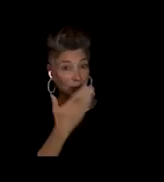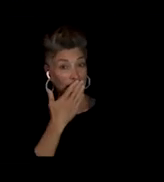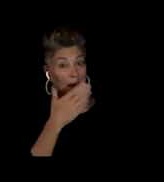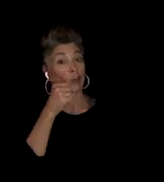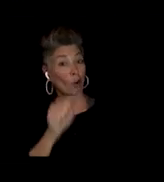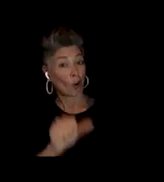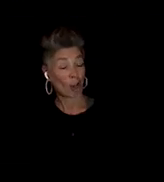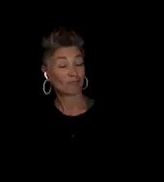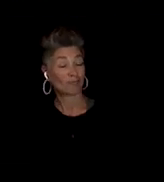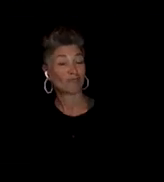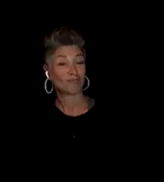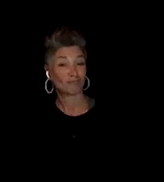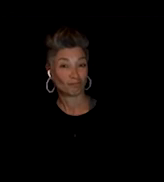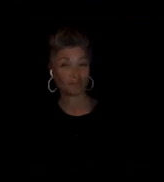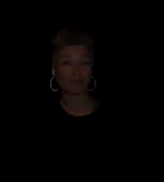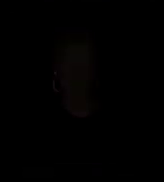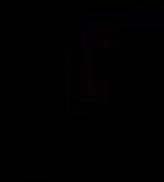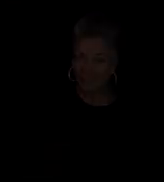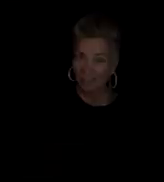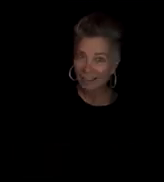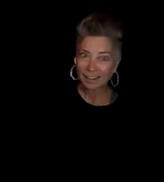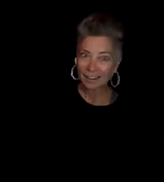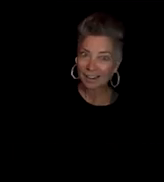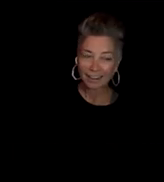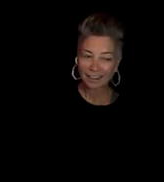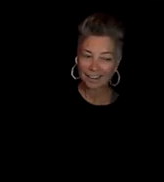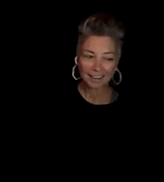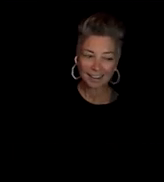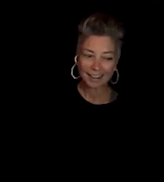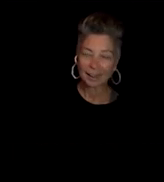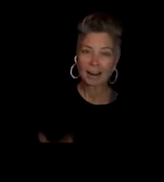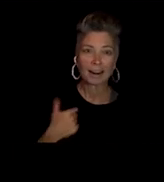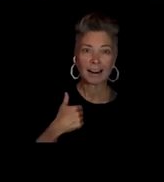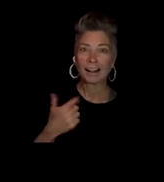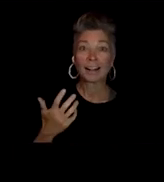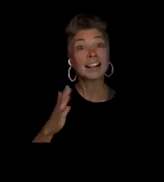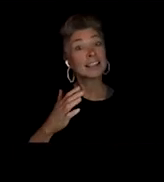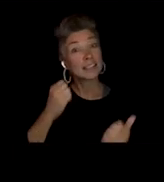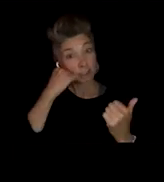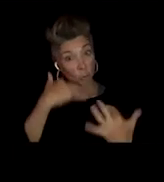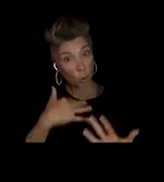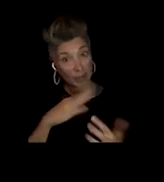Thank you for being here today. Does The sweating bring you joy. Oh.